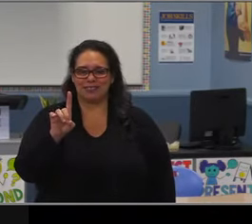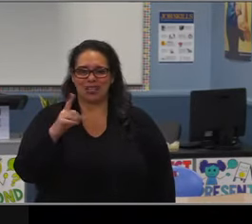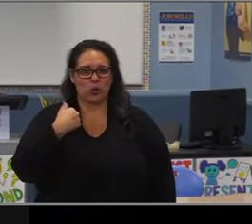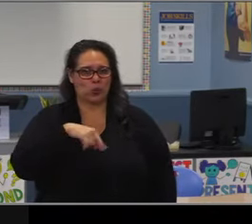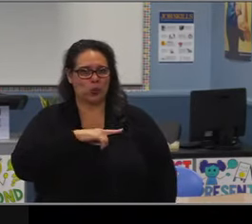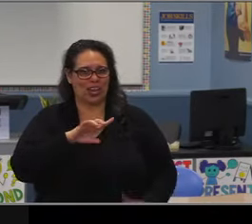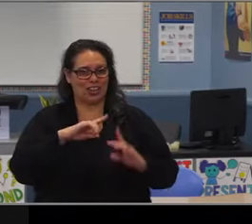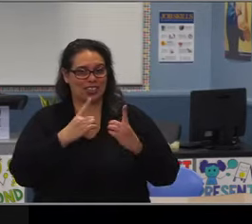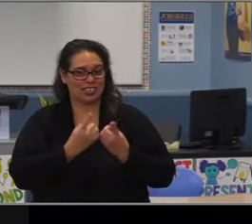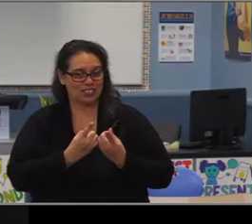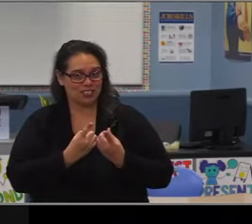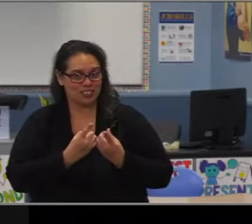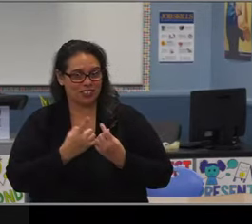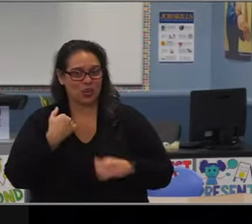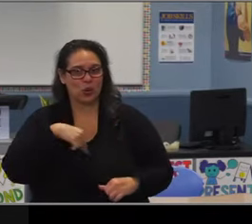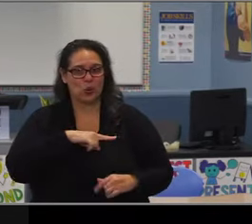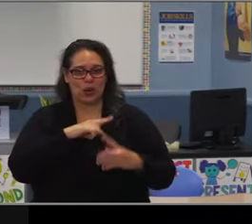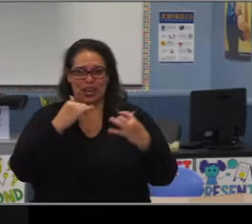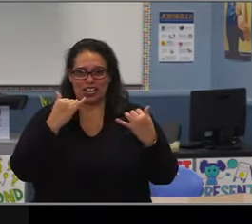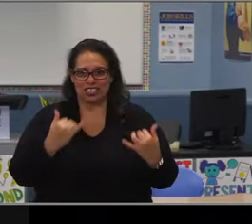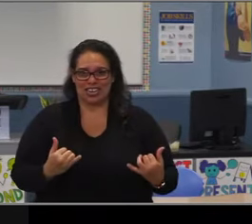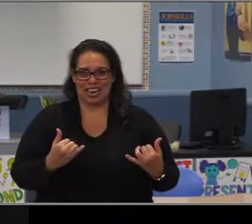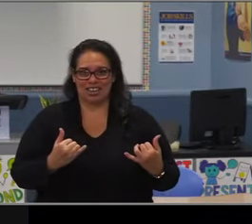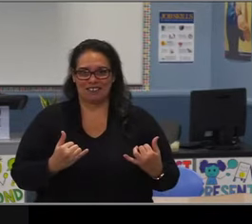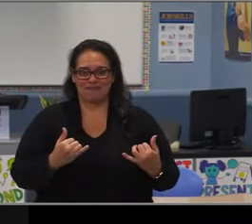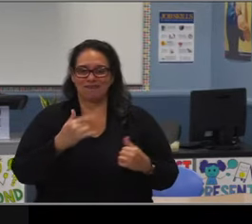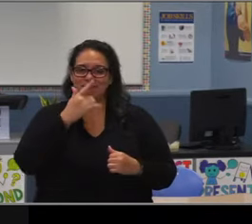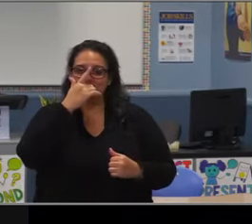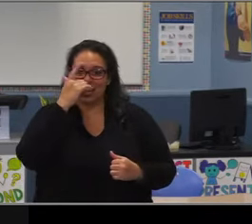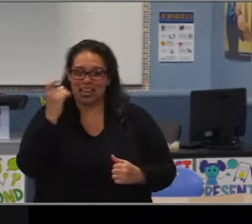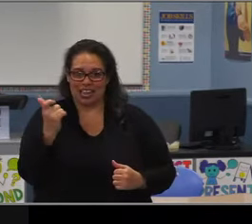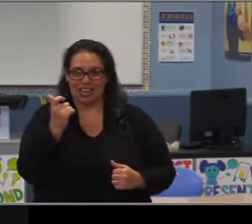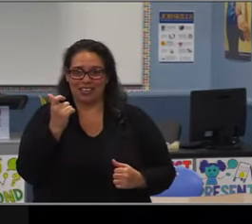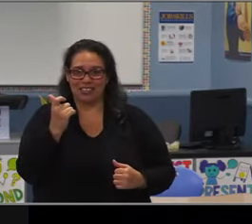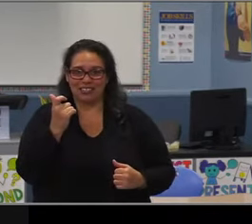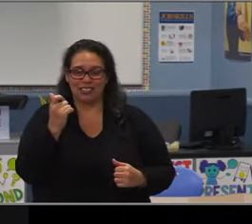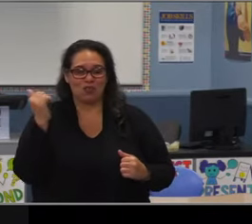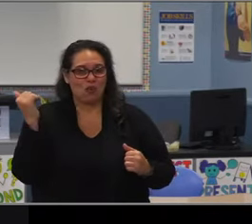I wanna thank you for being a pillar in our community.